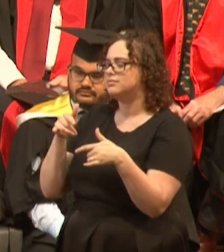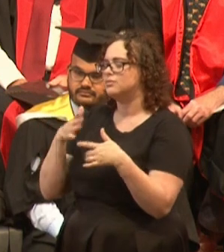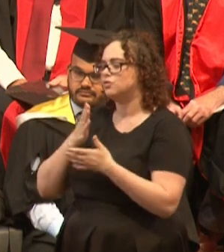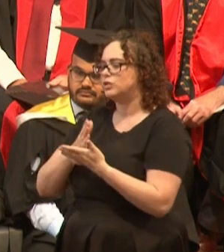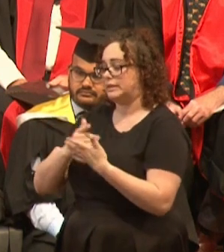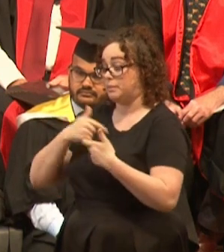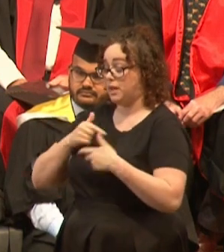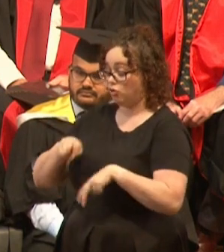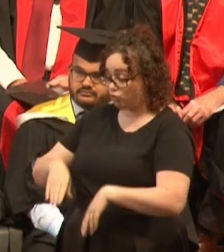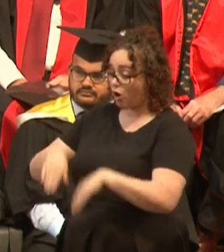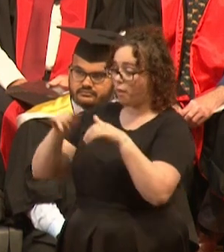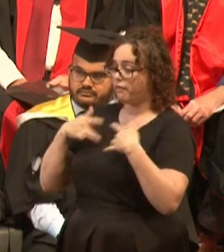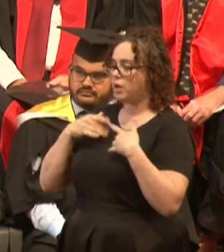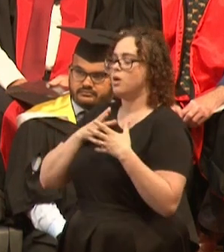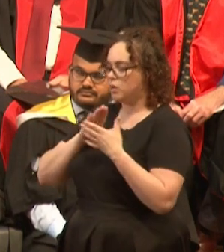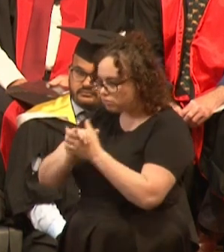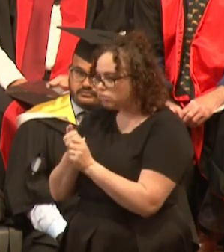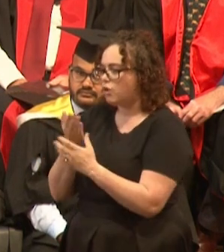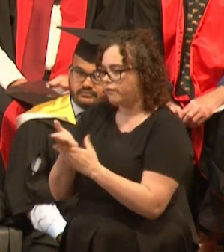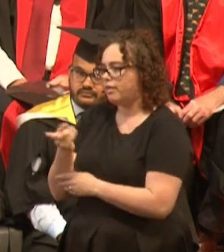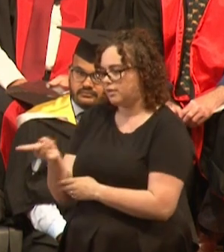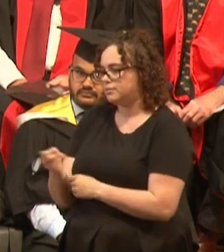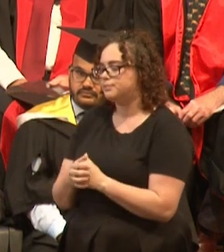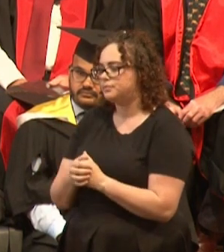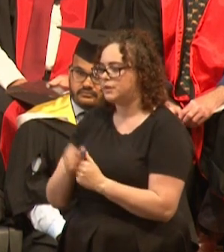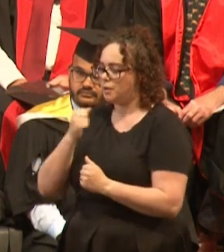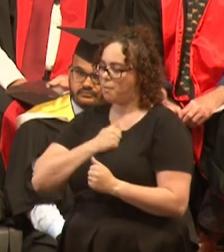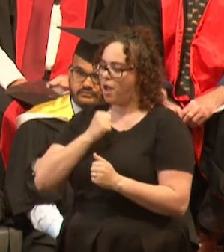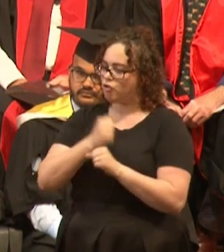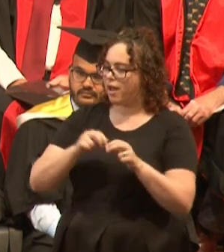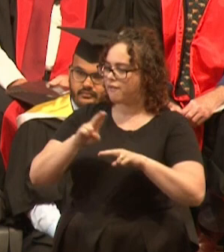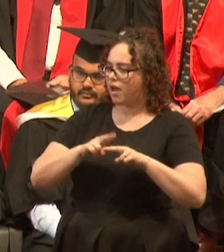My pop used to come down from six months up at Ningaloo and share these stories about